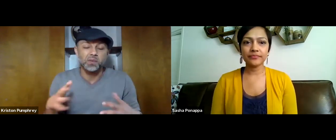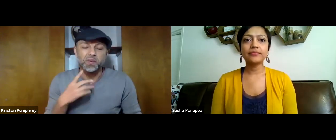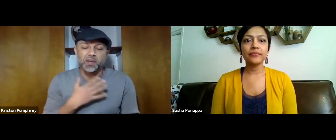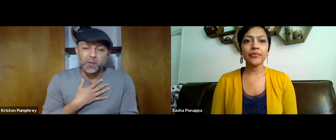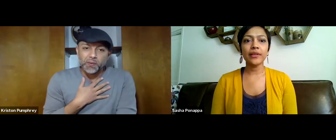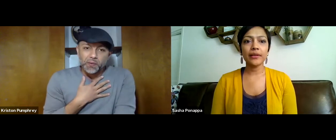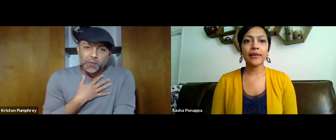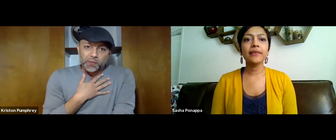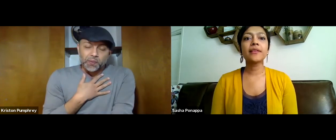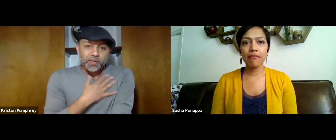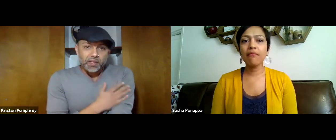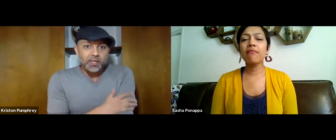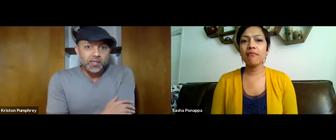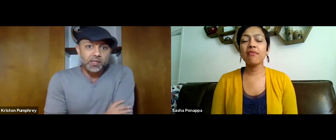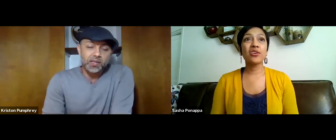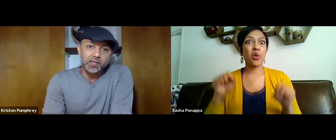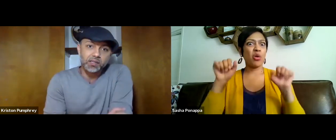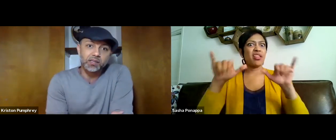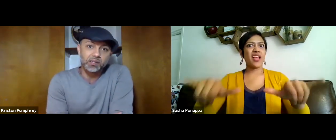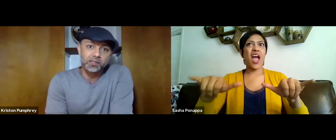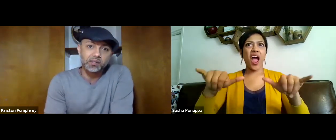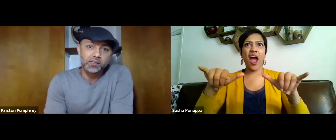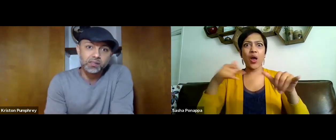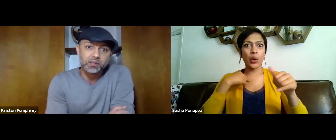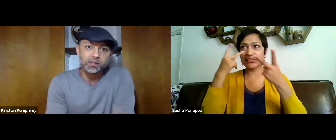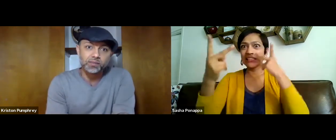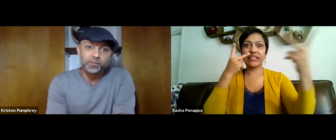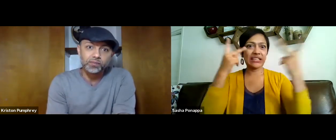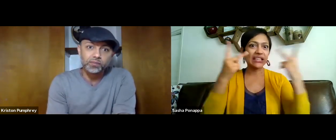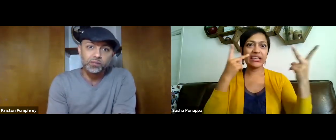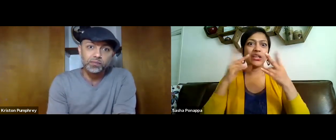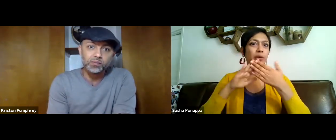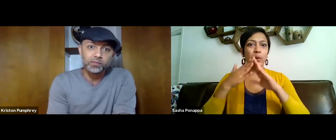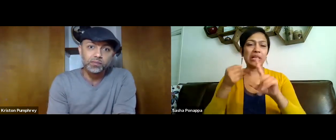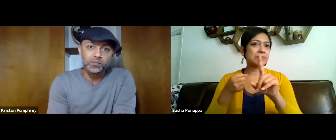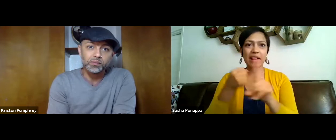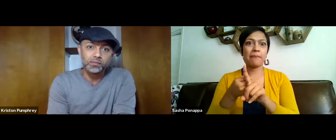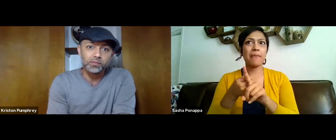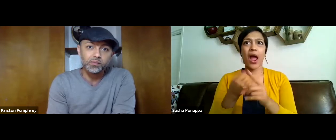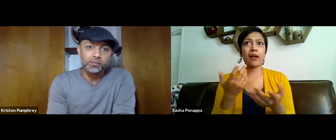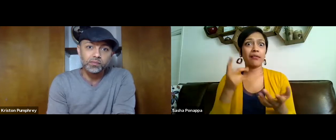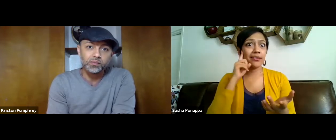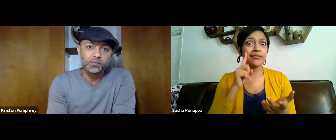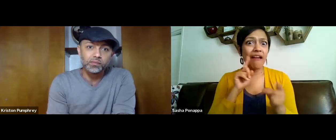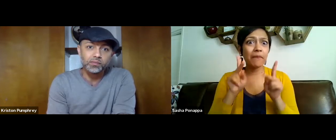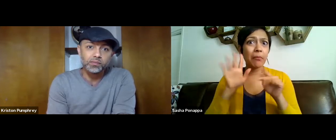Yeah, just the spread has been quite hard. Yeah, that's exactly what we're seeing in our community.